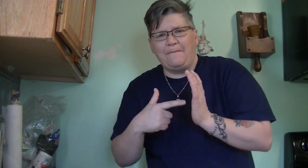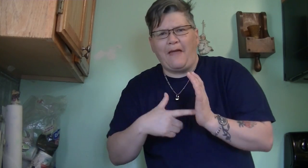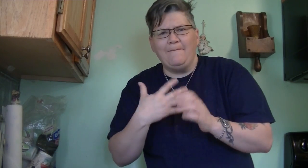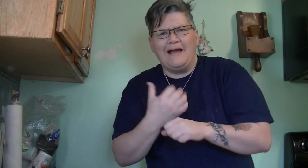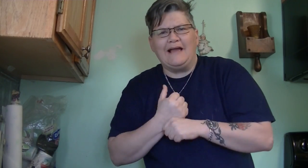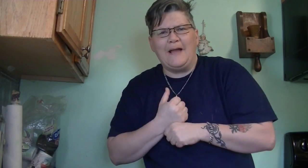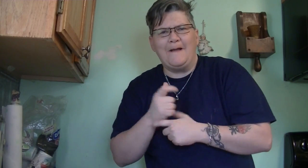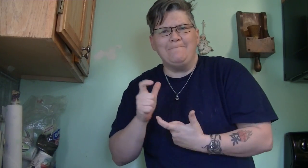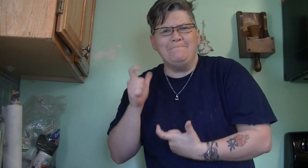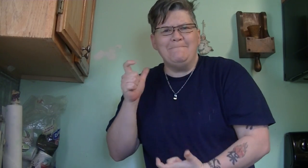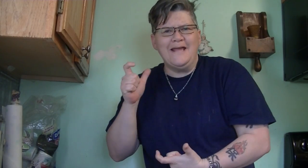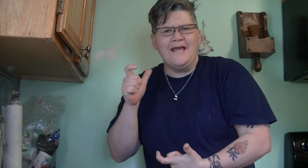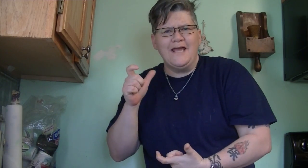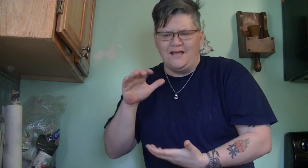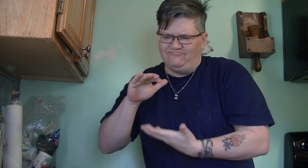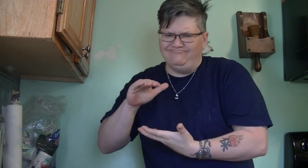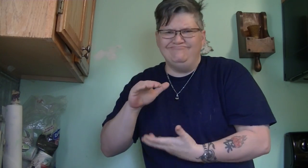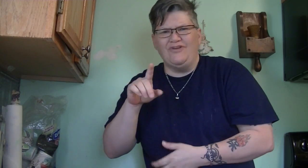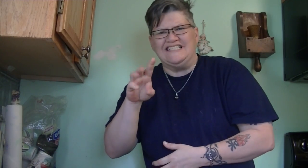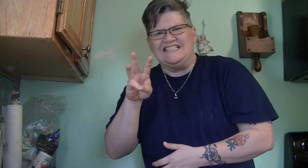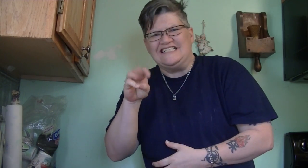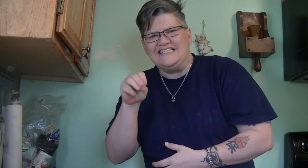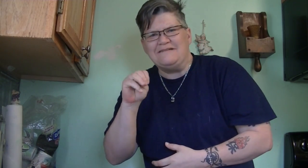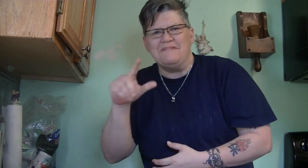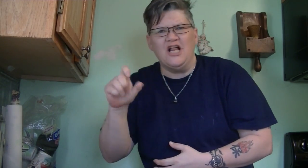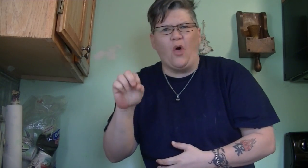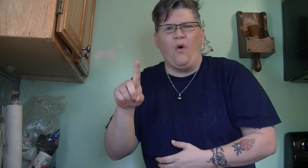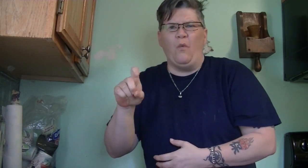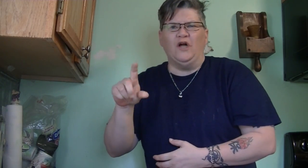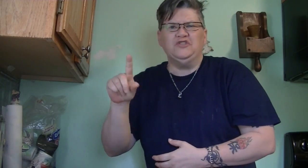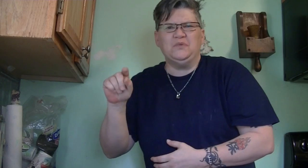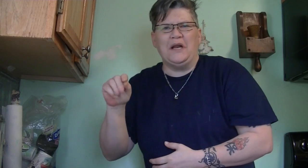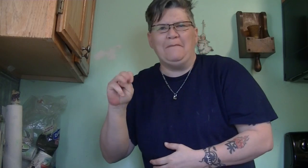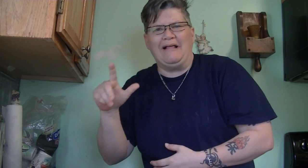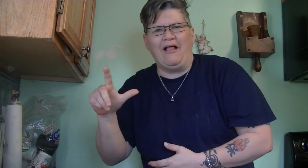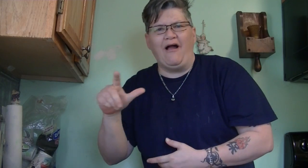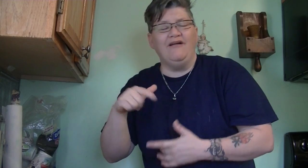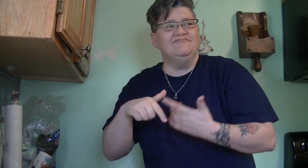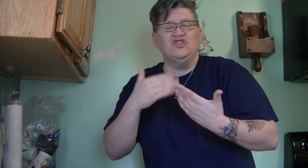Sometimes I get big bottle of 60ml or 120ml